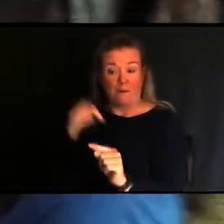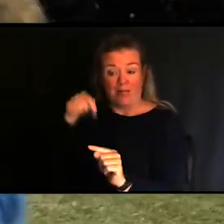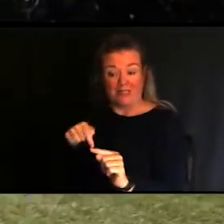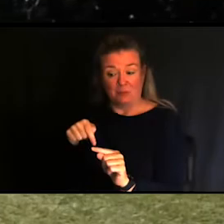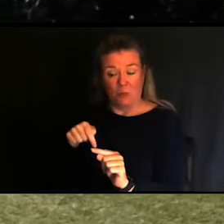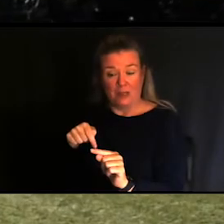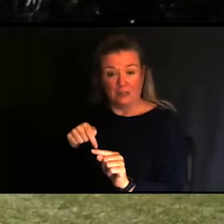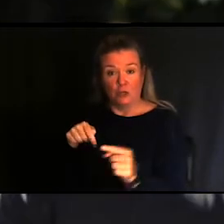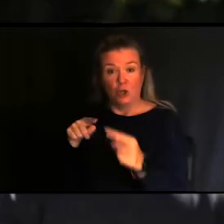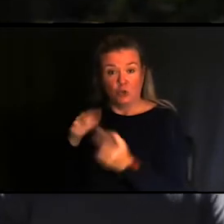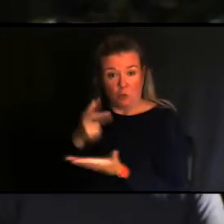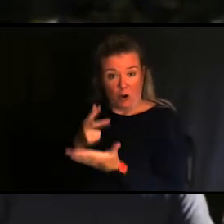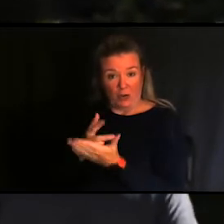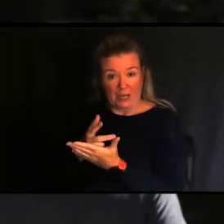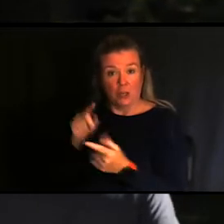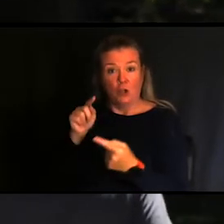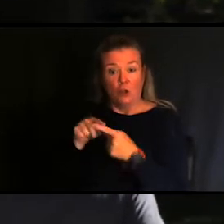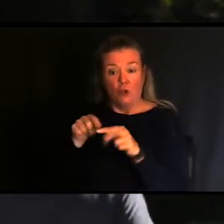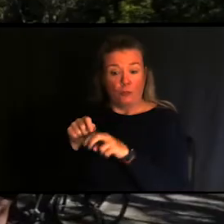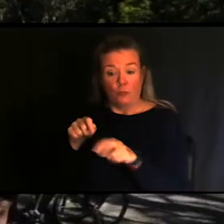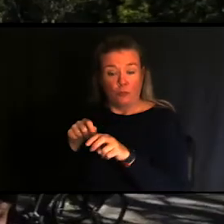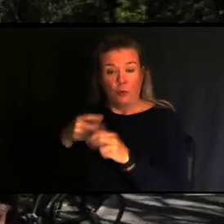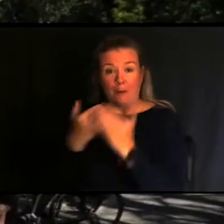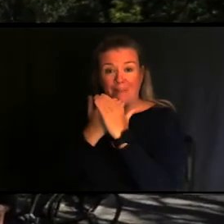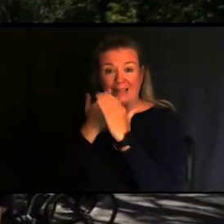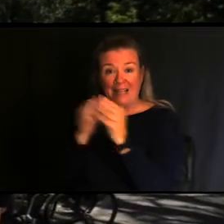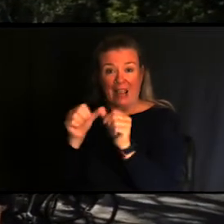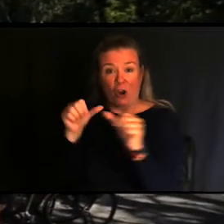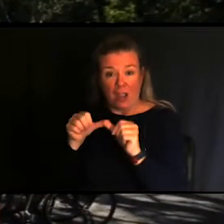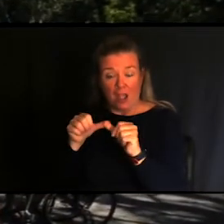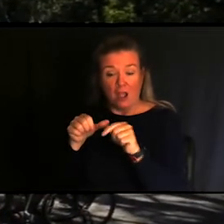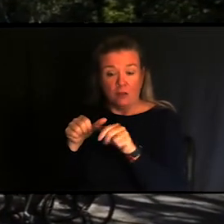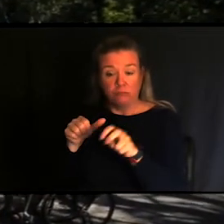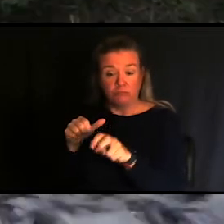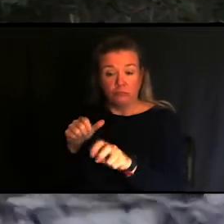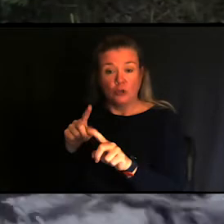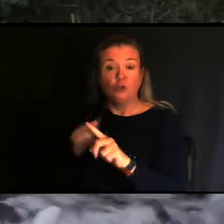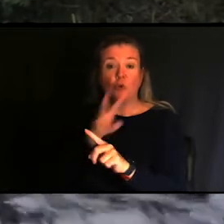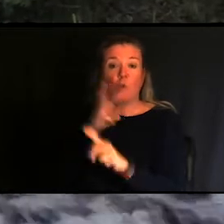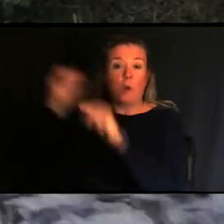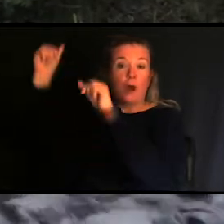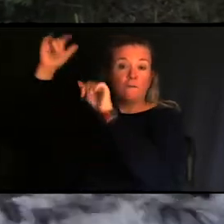accessible parking, through the accessible picnic area, actually to the waterfall experience and it's why people come there.